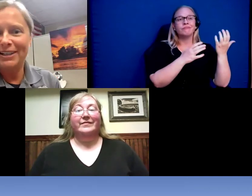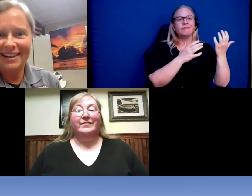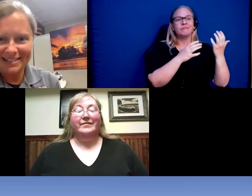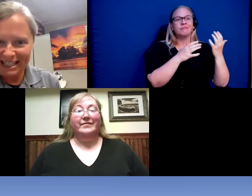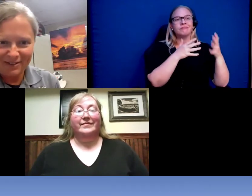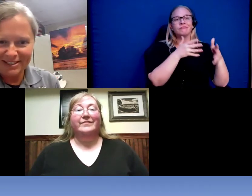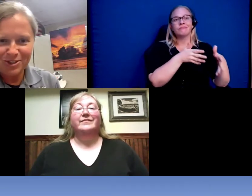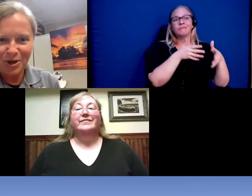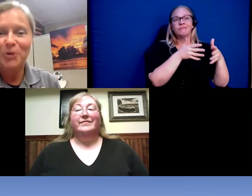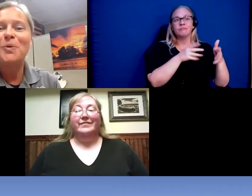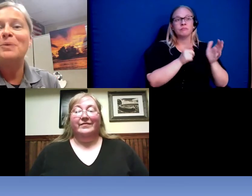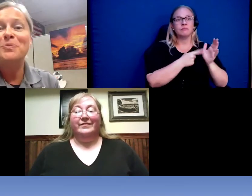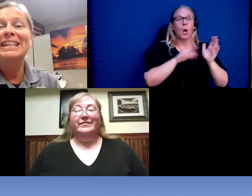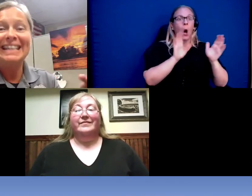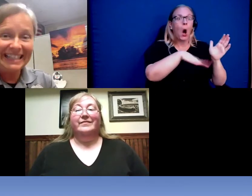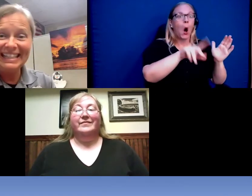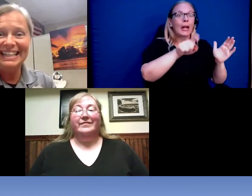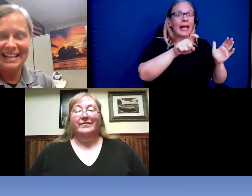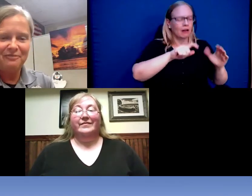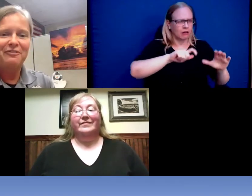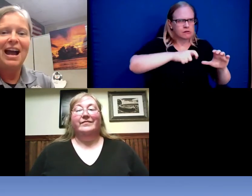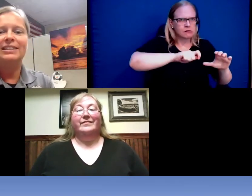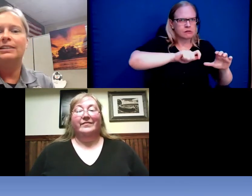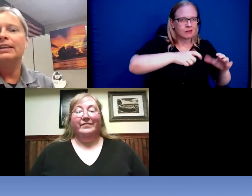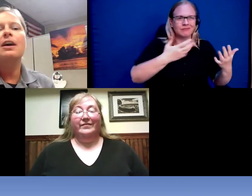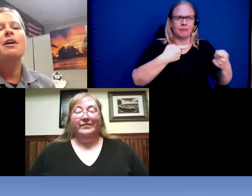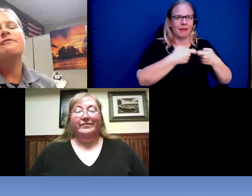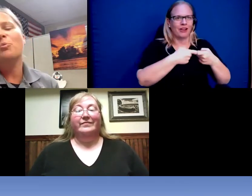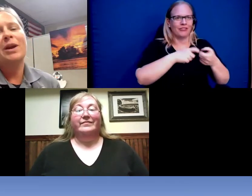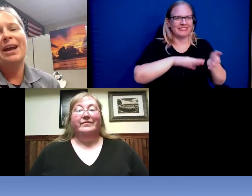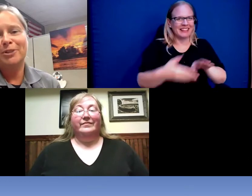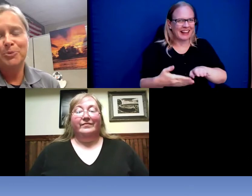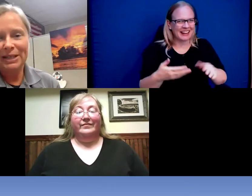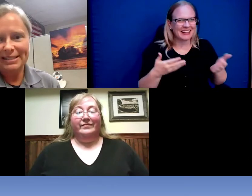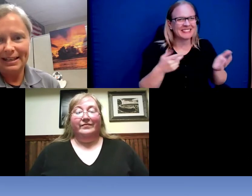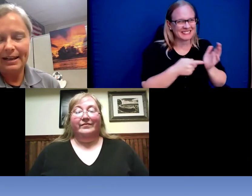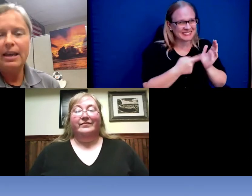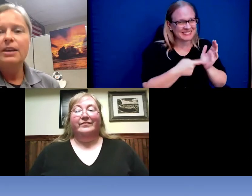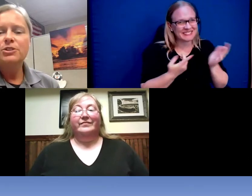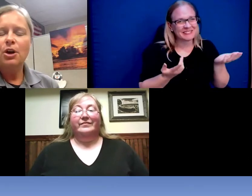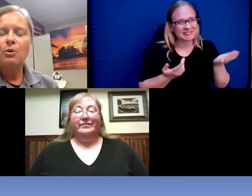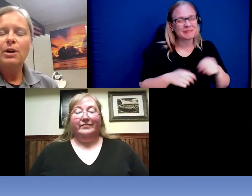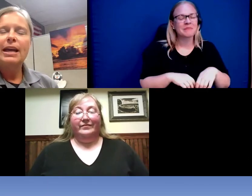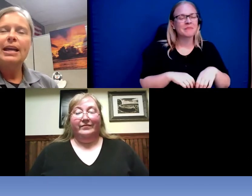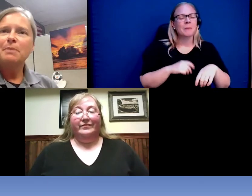doesn't even start when we need it finally for whatever reason . So, as much